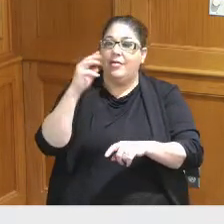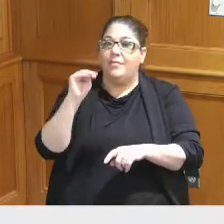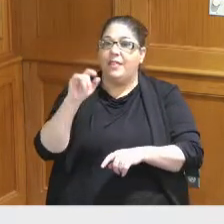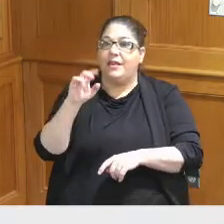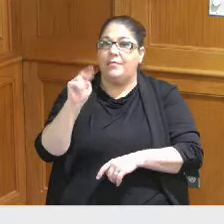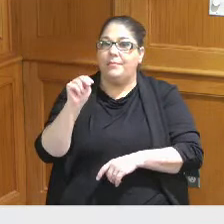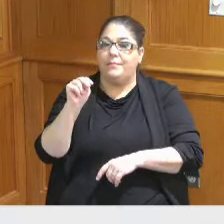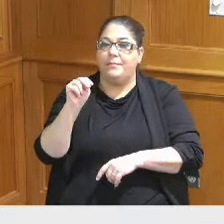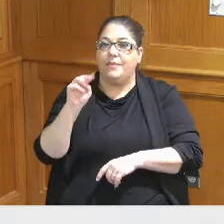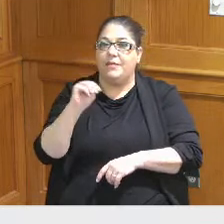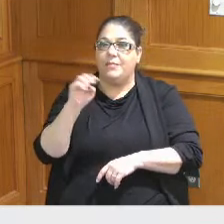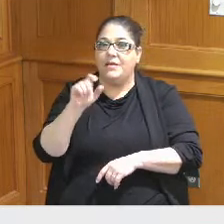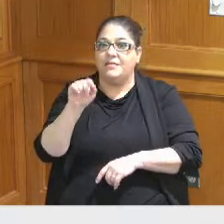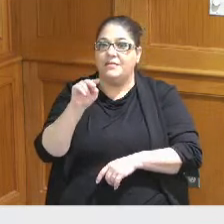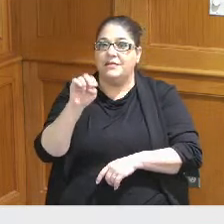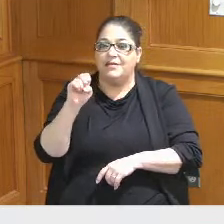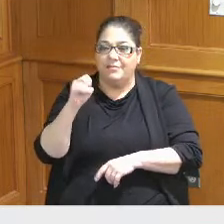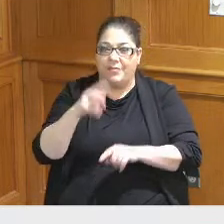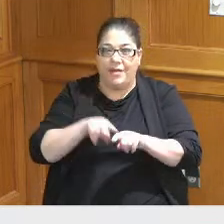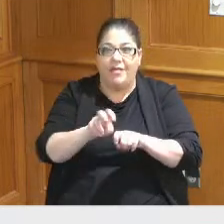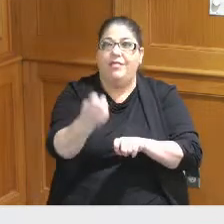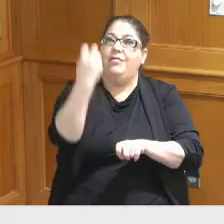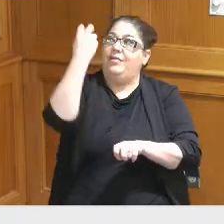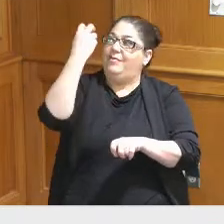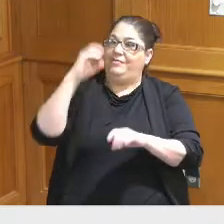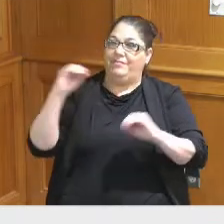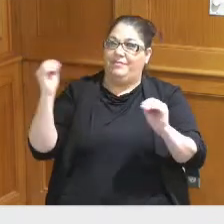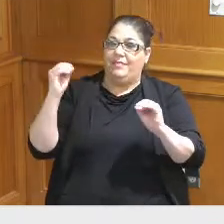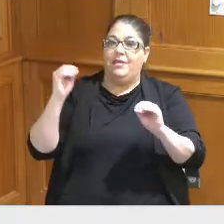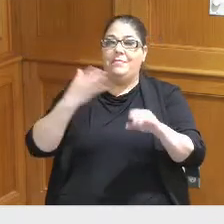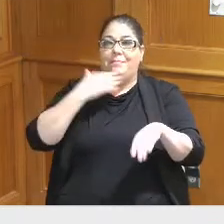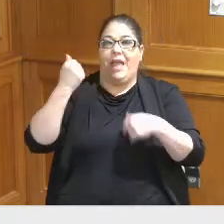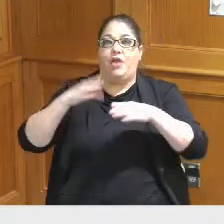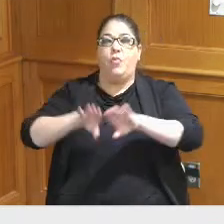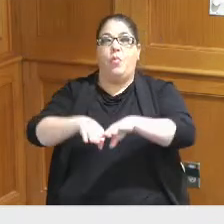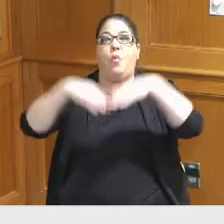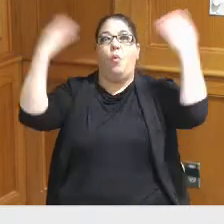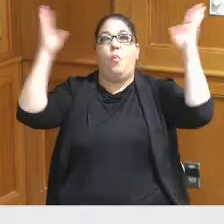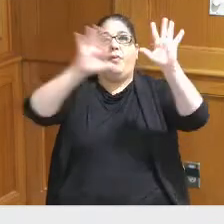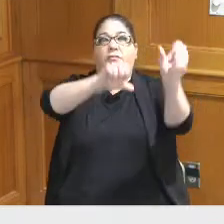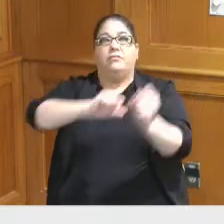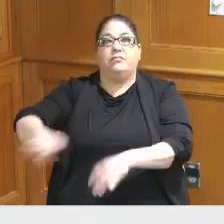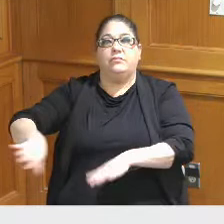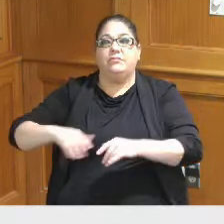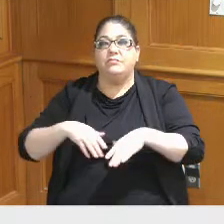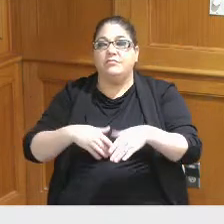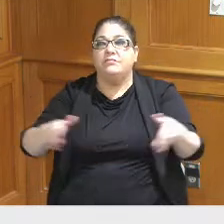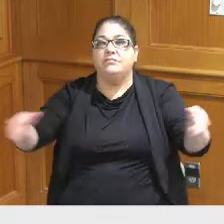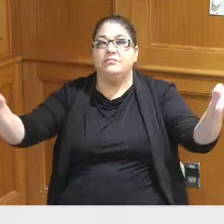so we want to open up and give ourselves a more grand entrance we would maintain the